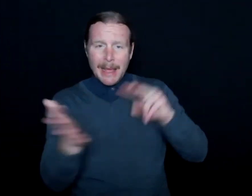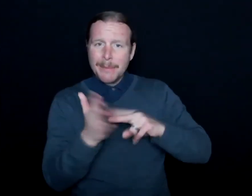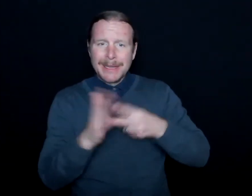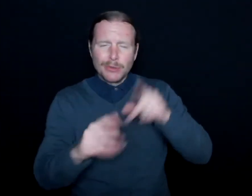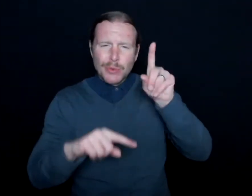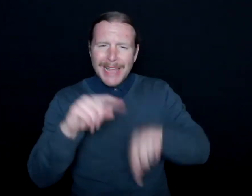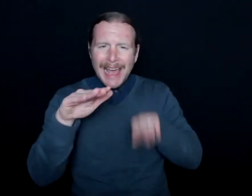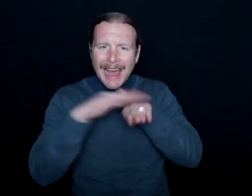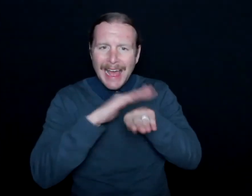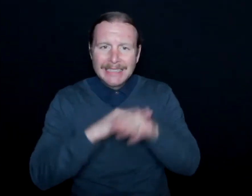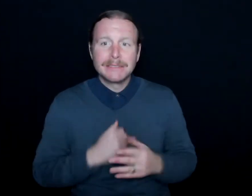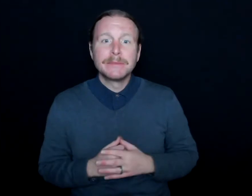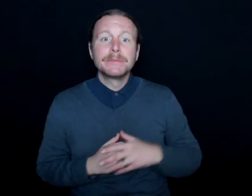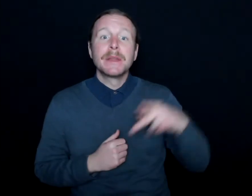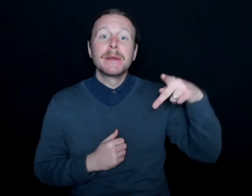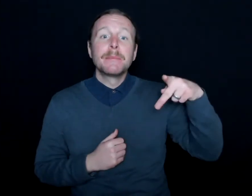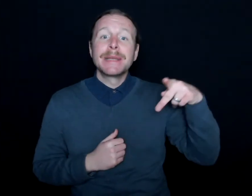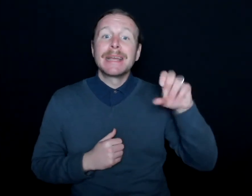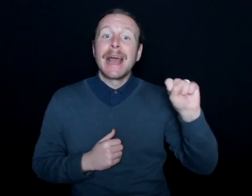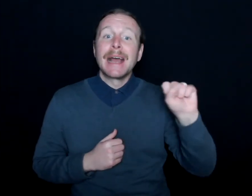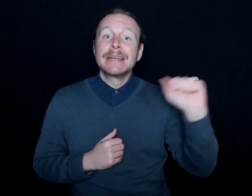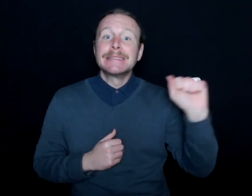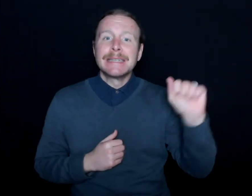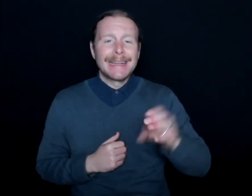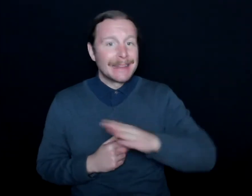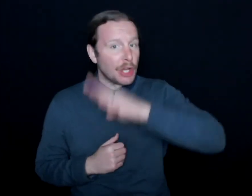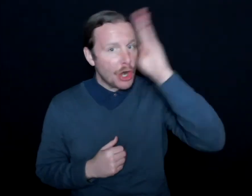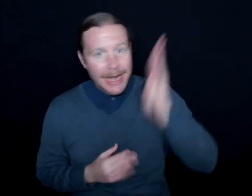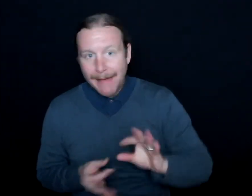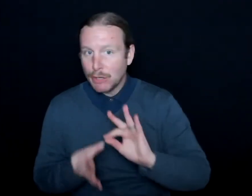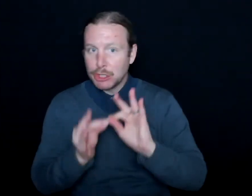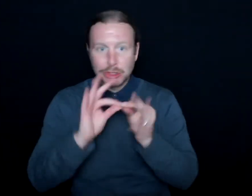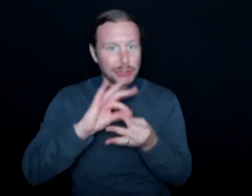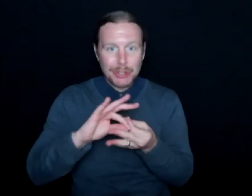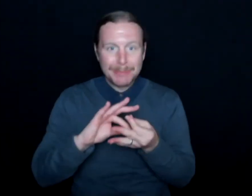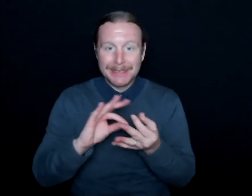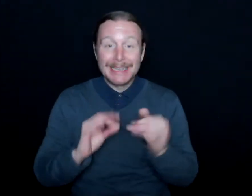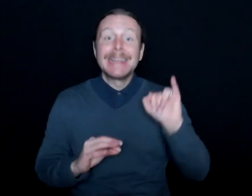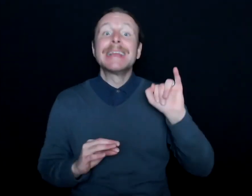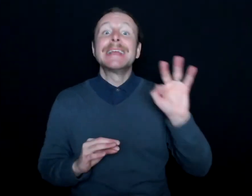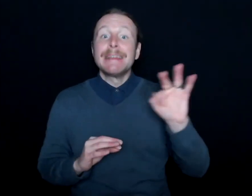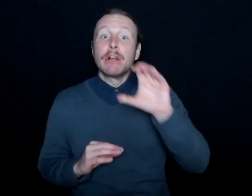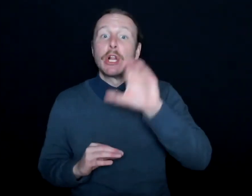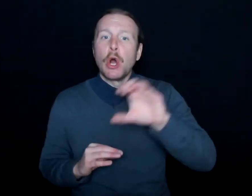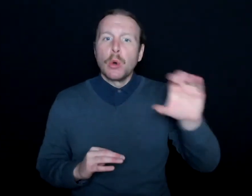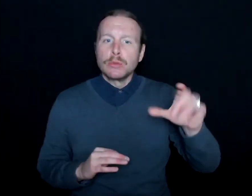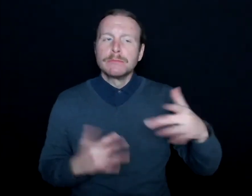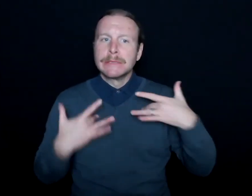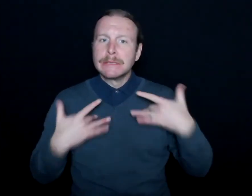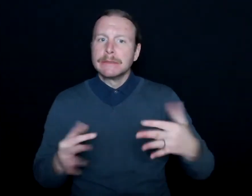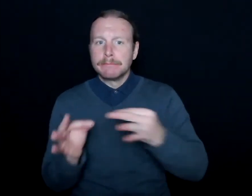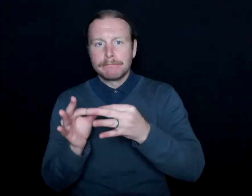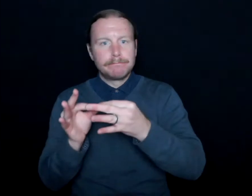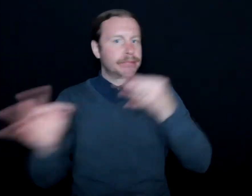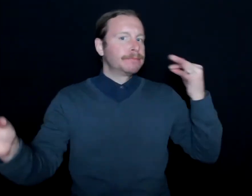Public service announcements-- those are never interpreted. And if it is closed captioned, there is a significant delay.